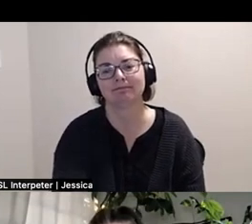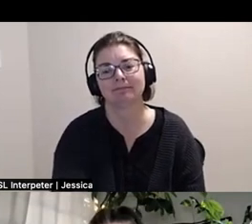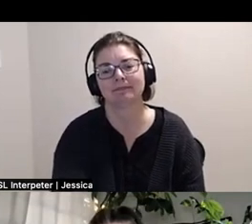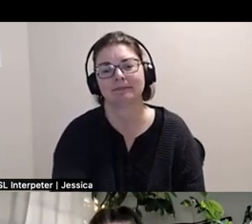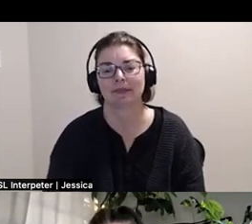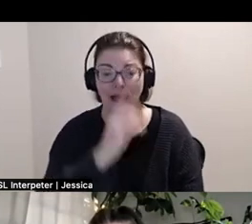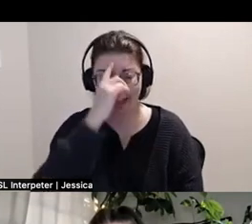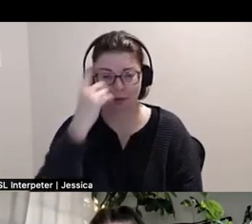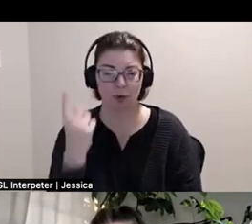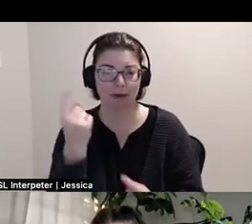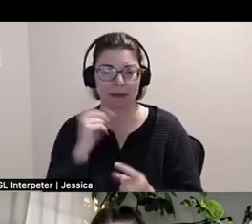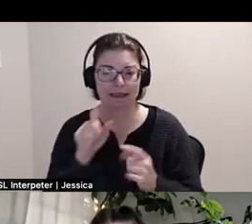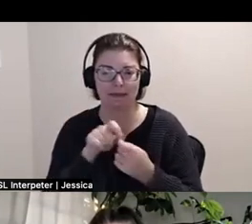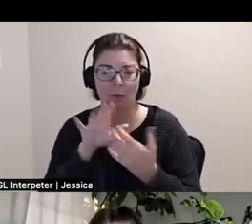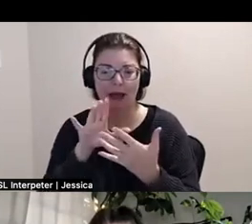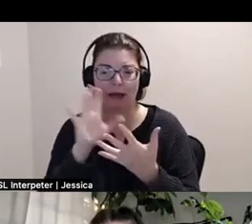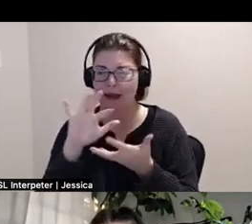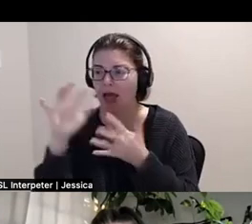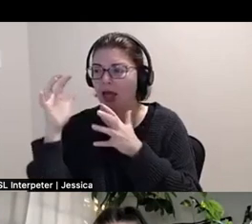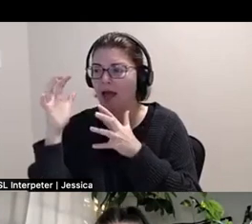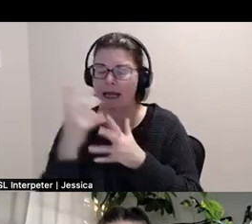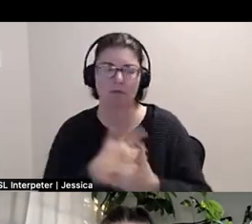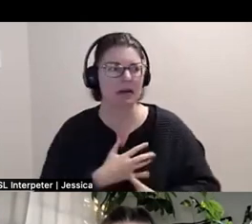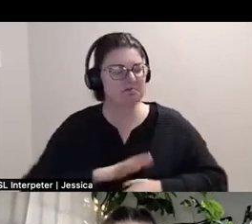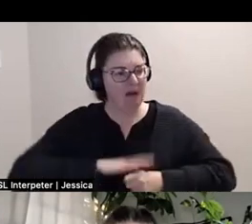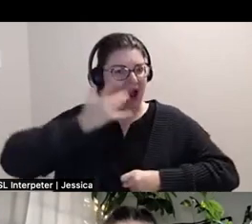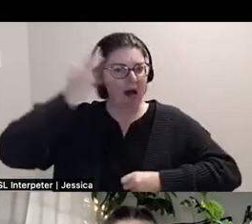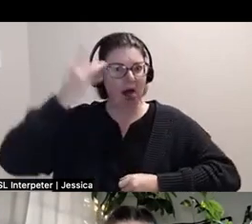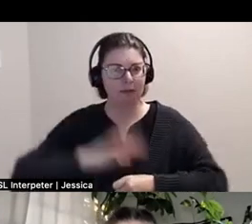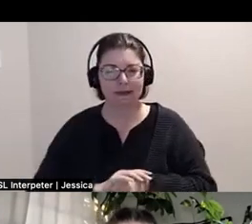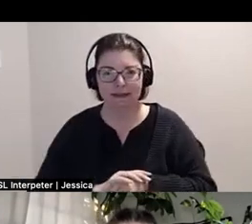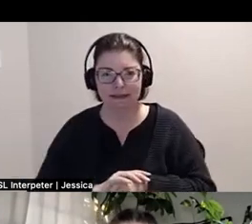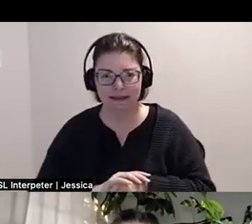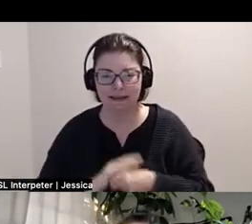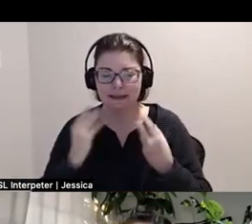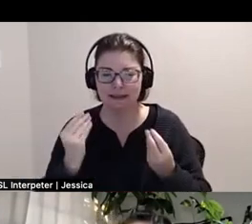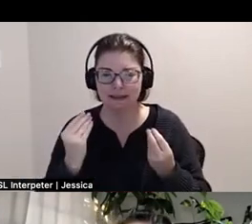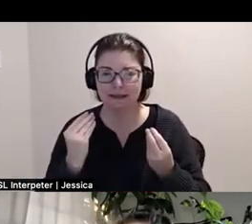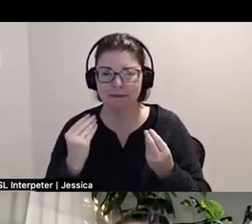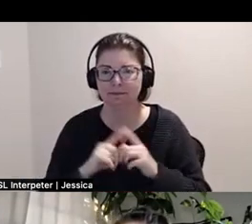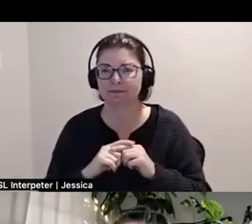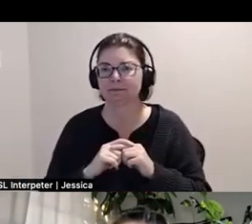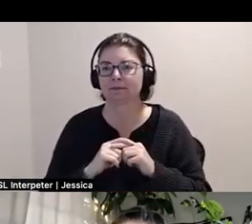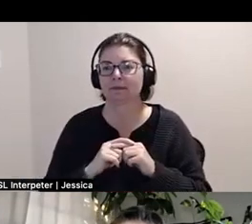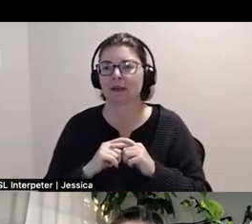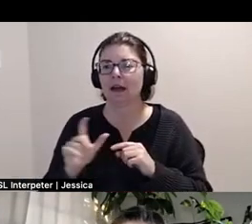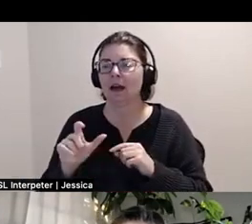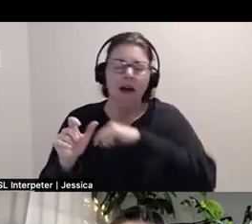a little bit and I'll just like lose it. And then I'll hop, it'll take like another disabled friend to be like,